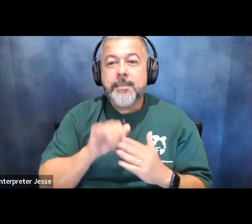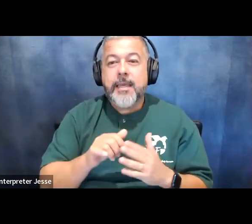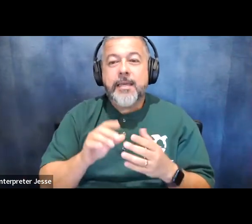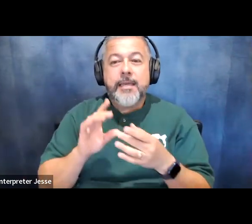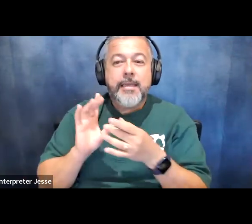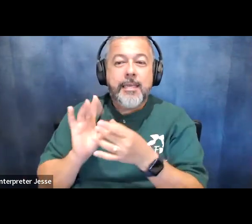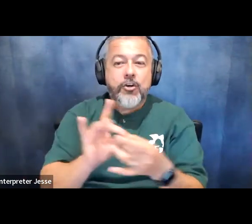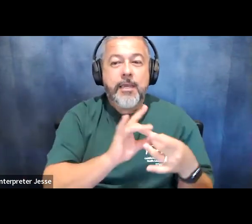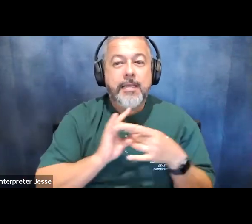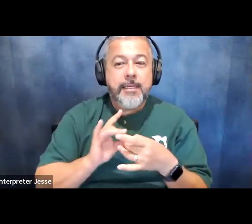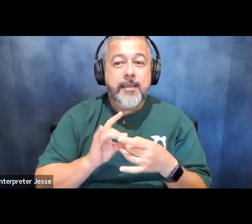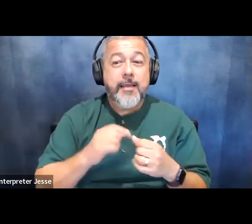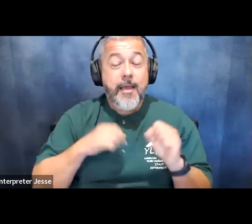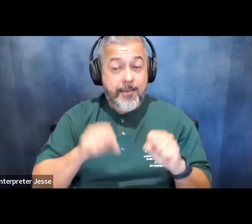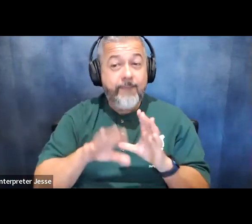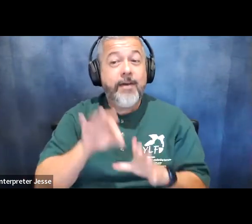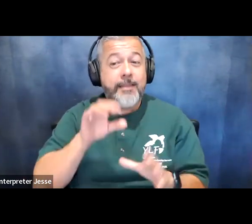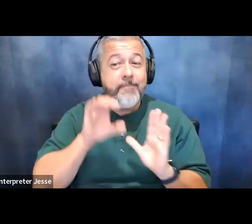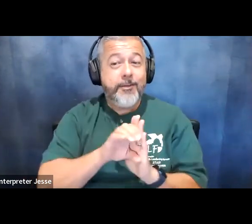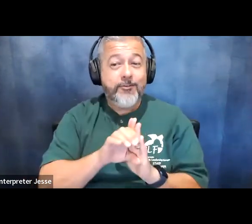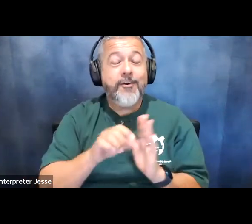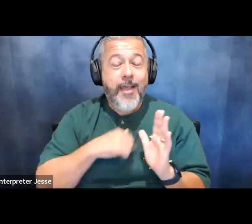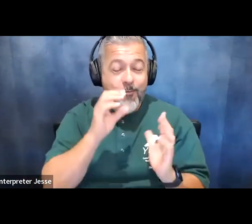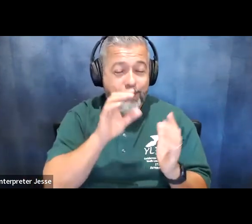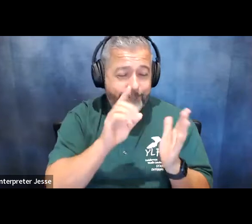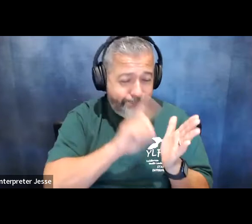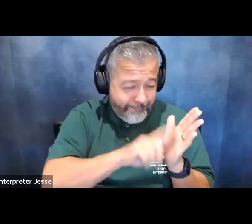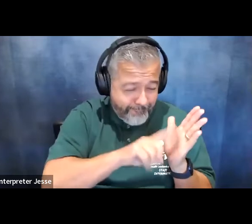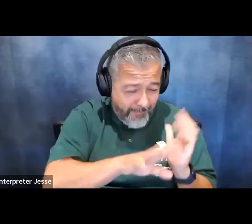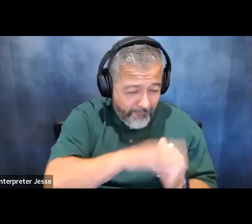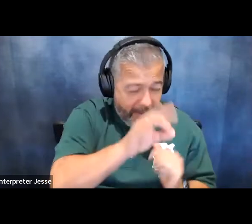oh i can totally find that picture leanne i will i will dig through my archives somewhere in the